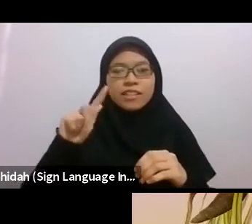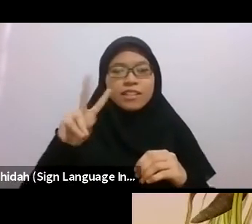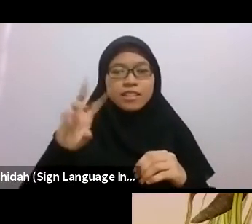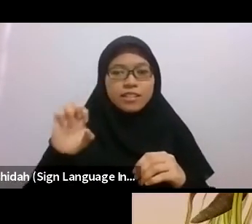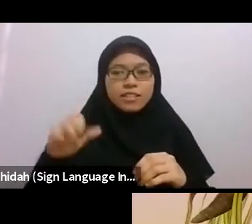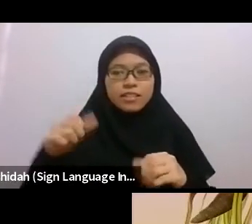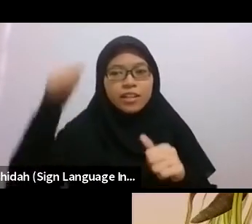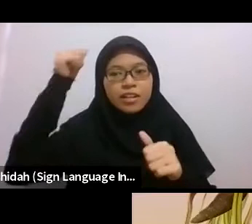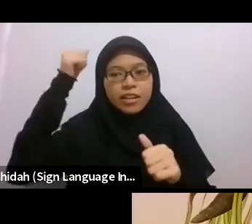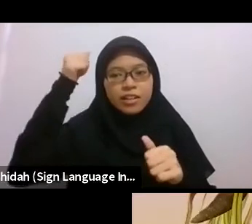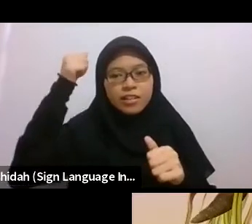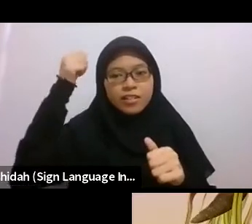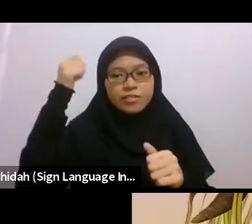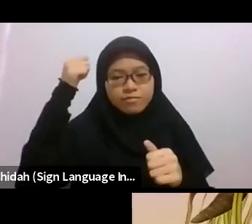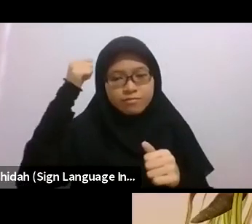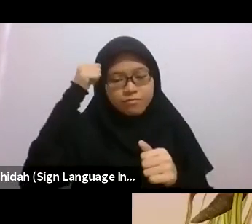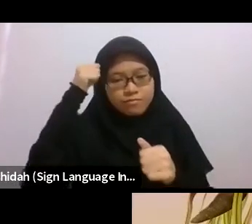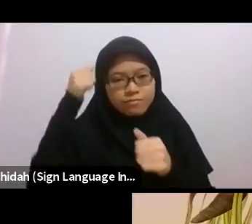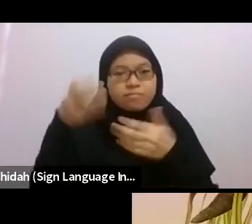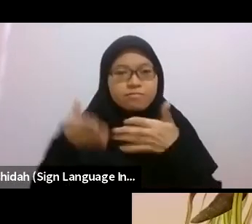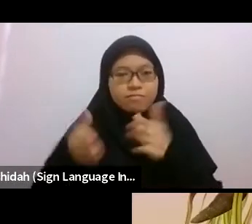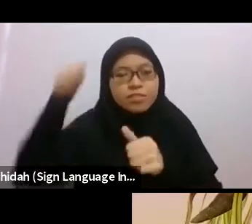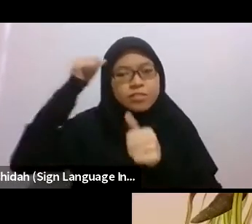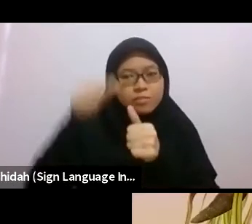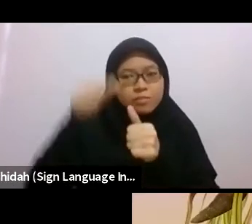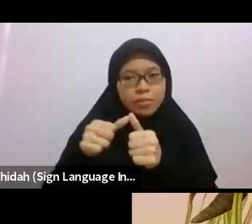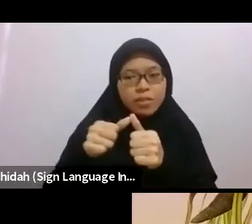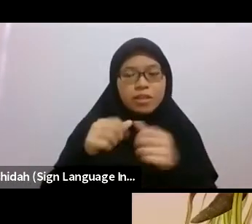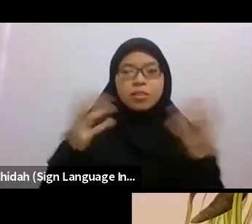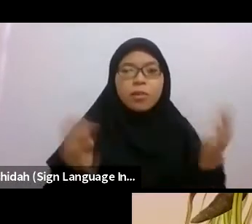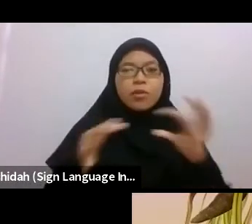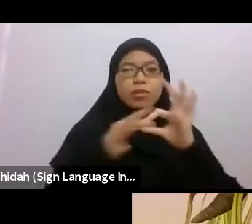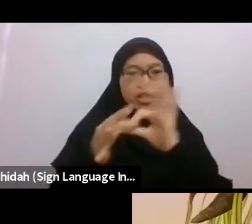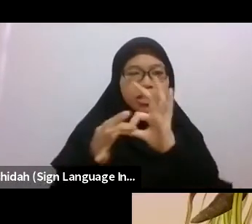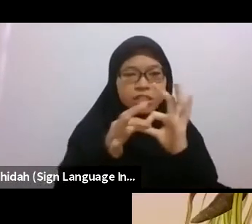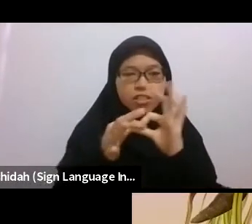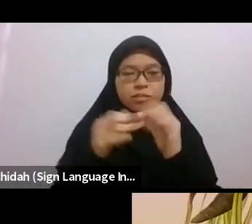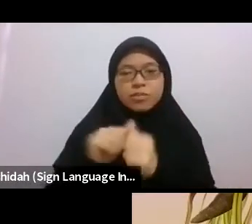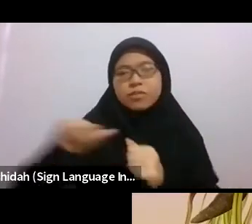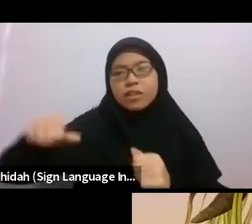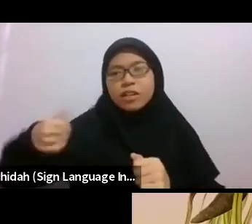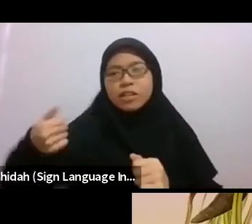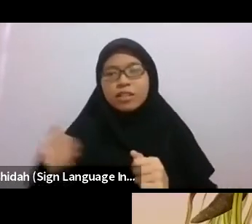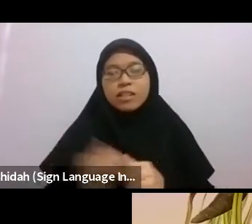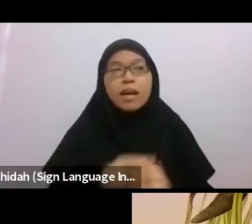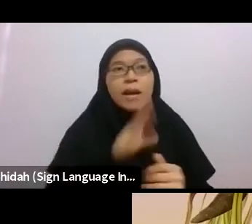Like how the bee is kin to the flower, and now without the bee, the flower still remembers.